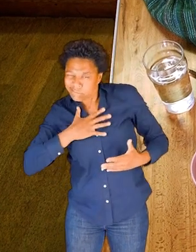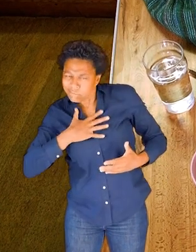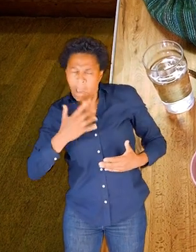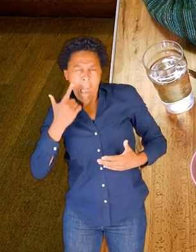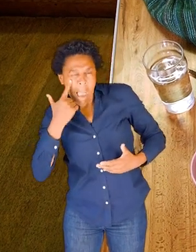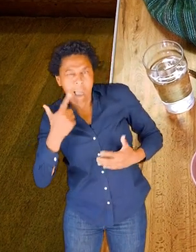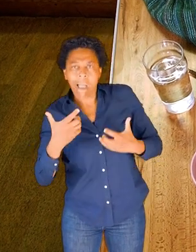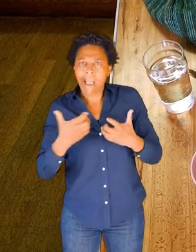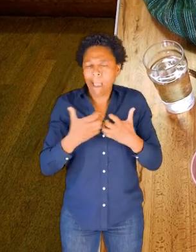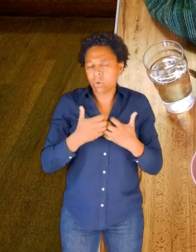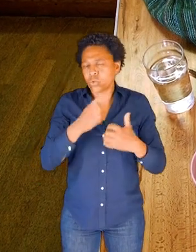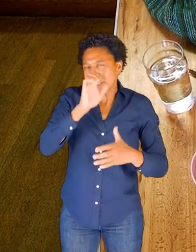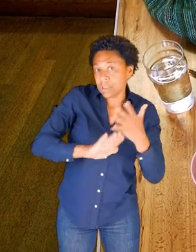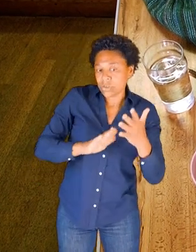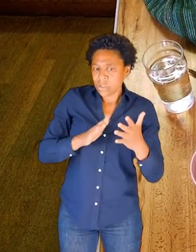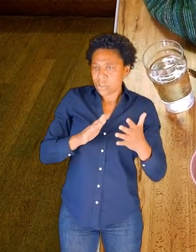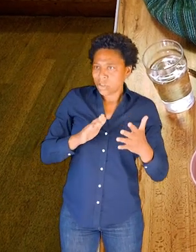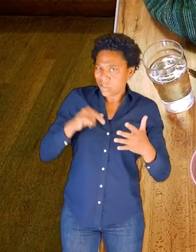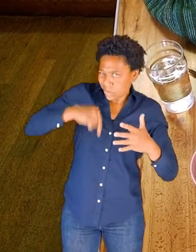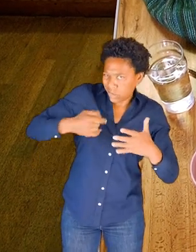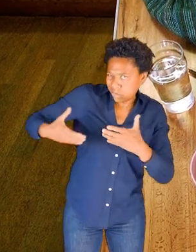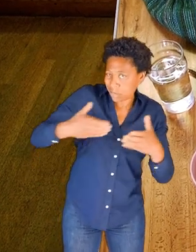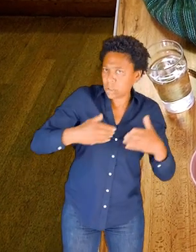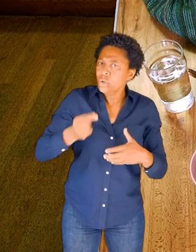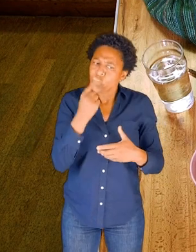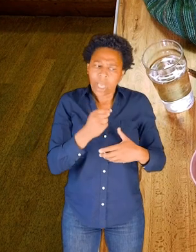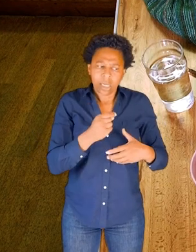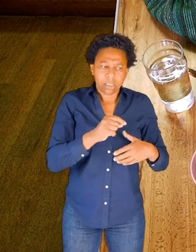to play with these objects during the session, then you can pause the session